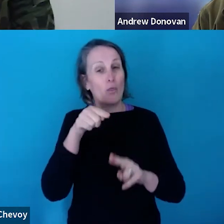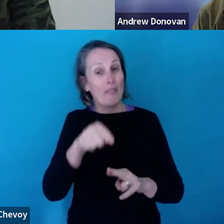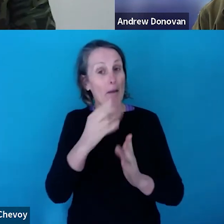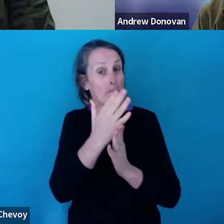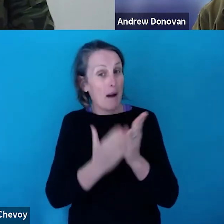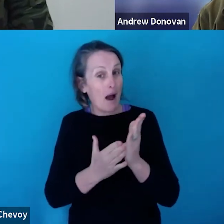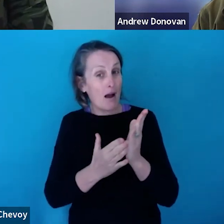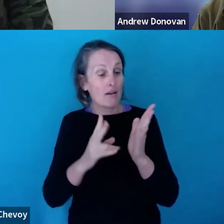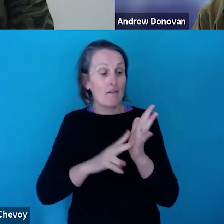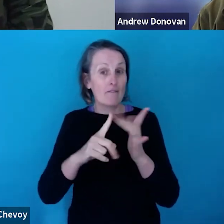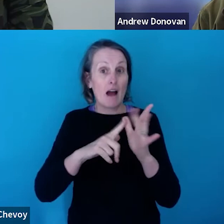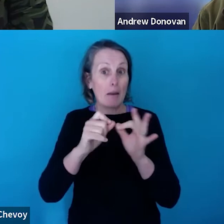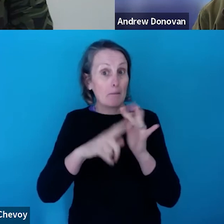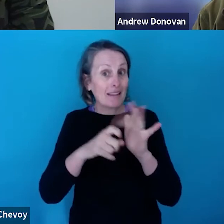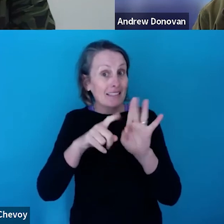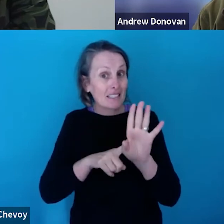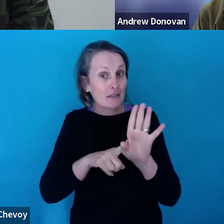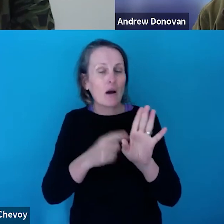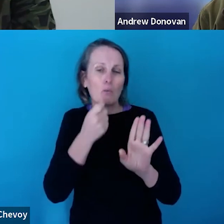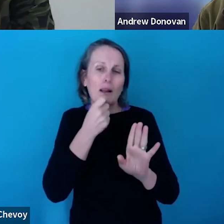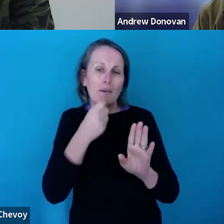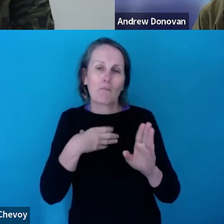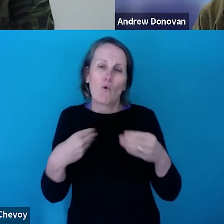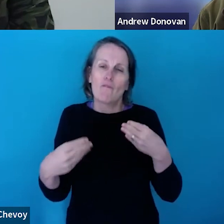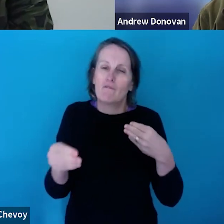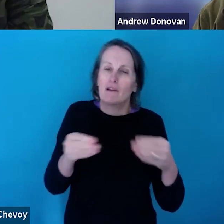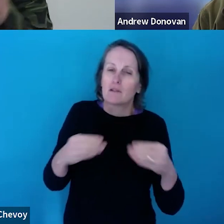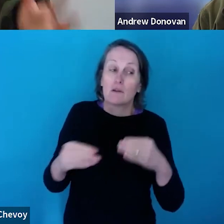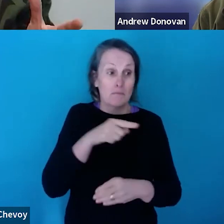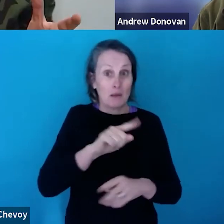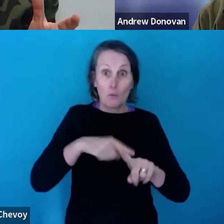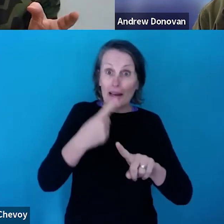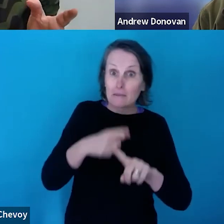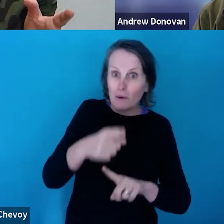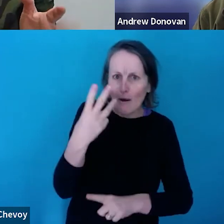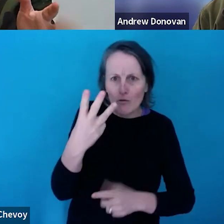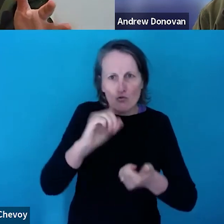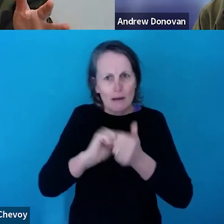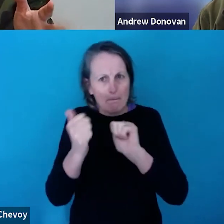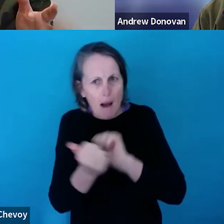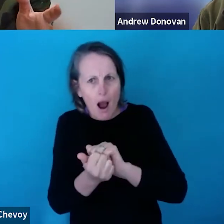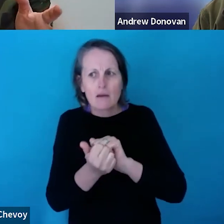We won't be expecting you to have three partners with confirmed, you know,